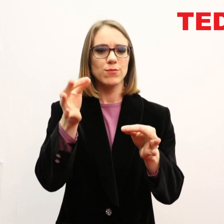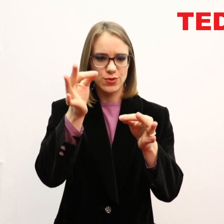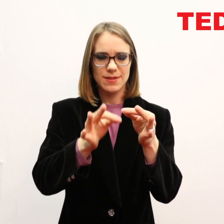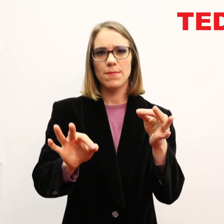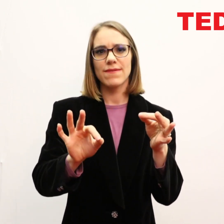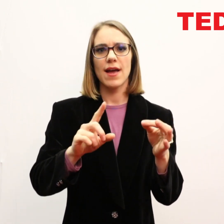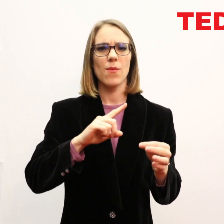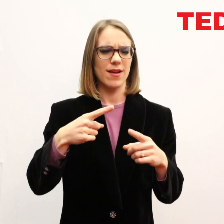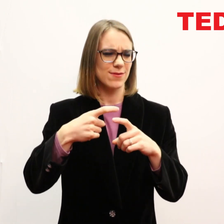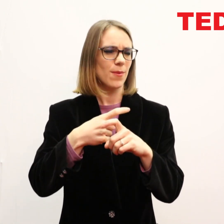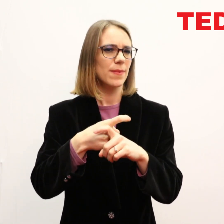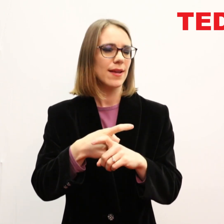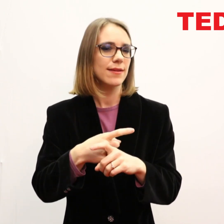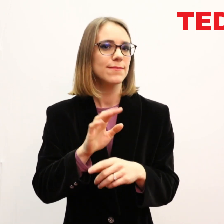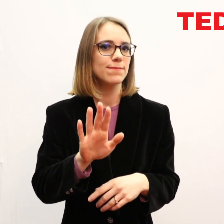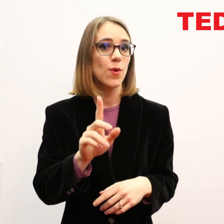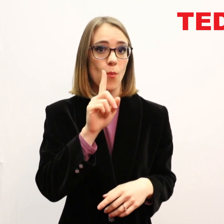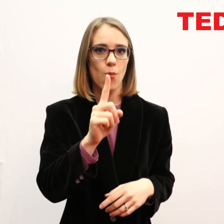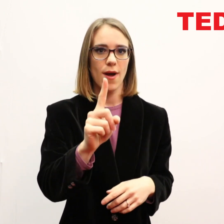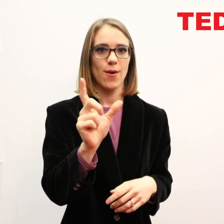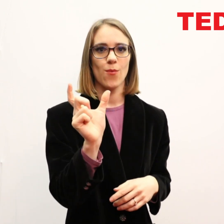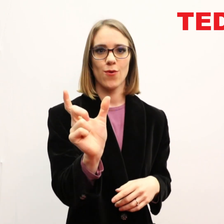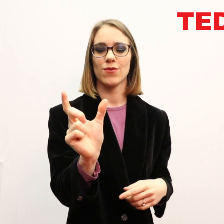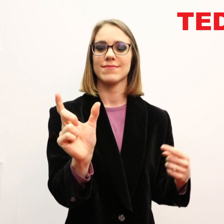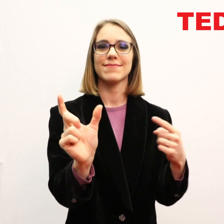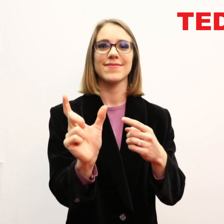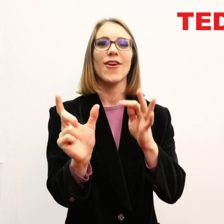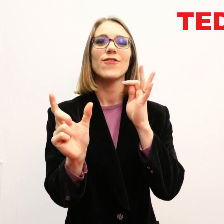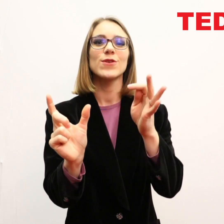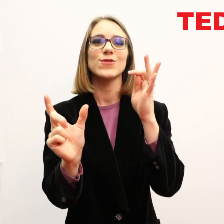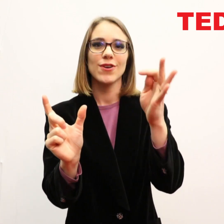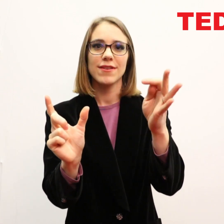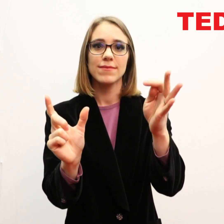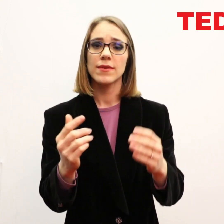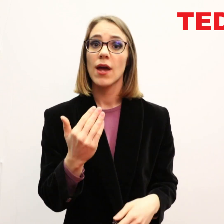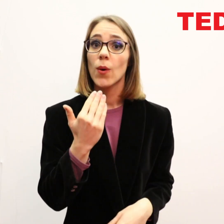I aim to simplify it in this talk because it’s complicated. The word ‘future’.